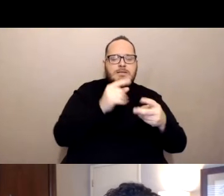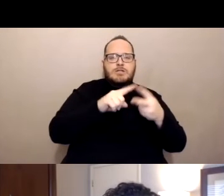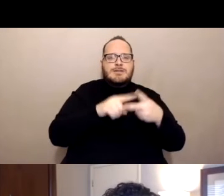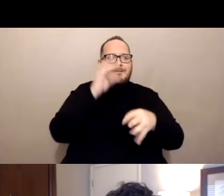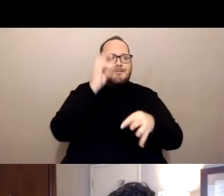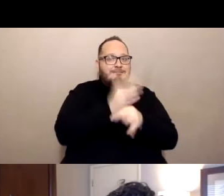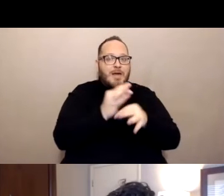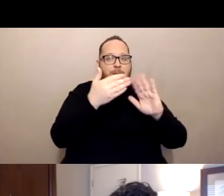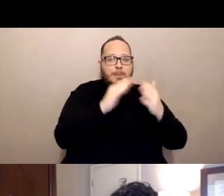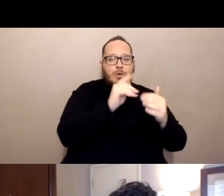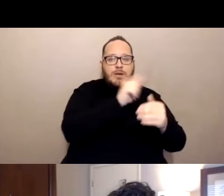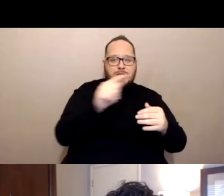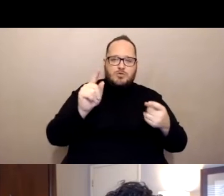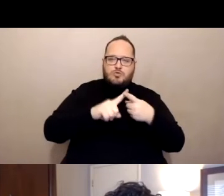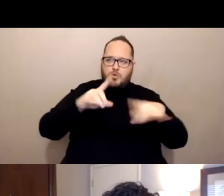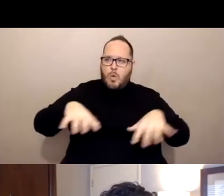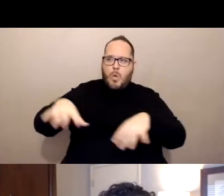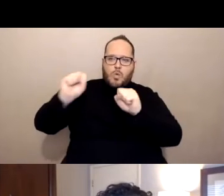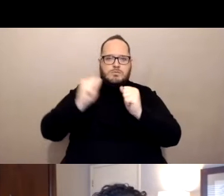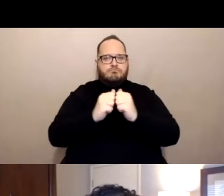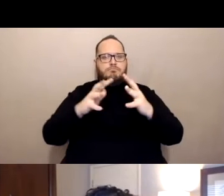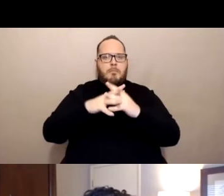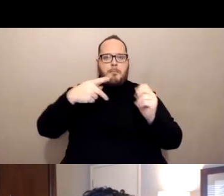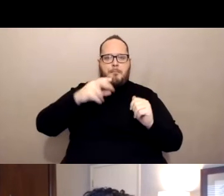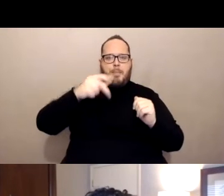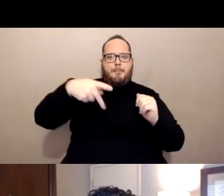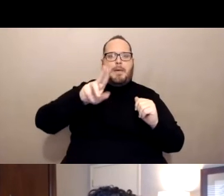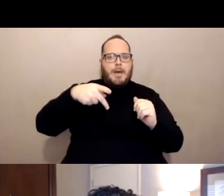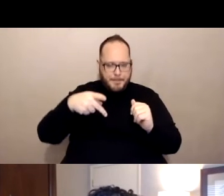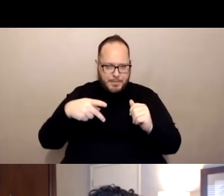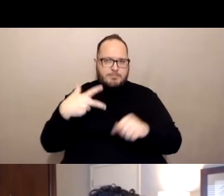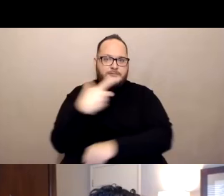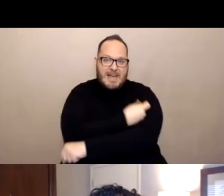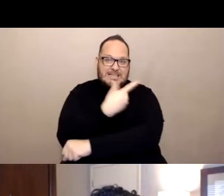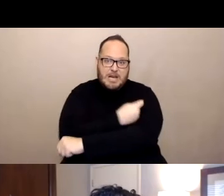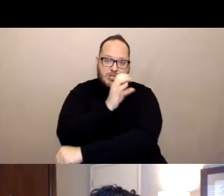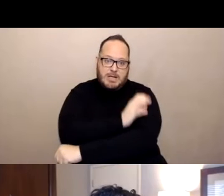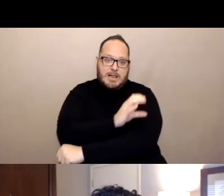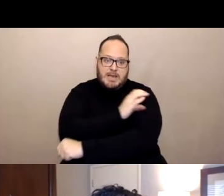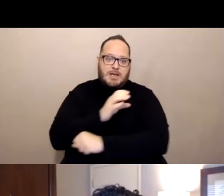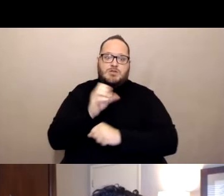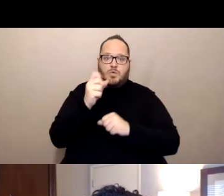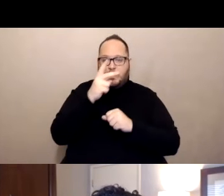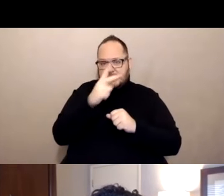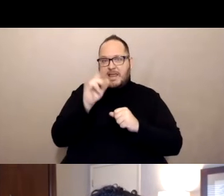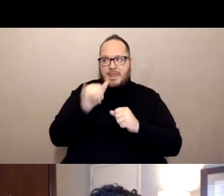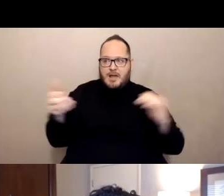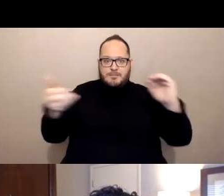and with other organizations in your community. So those two oftentimes are going together both vaccination clinics available